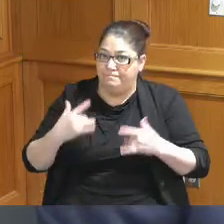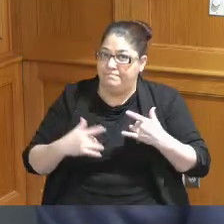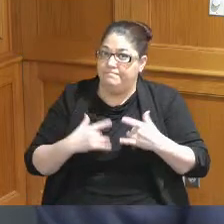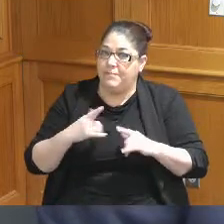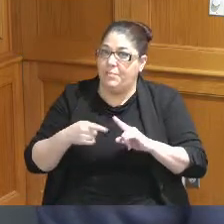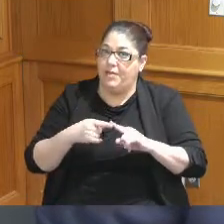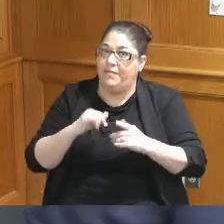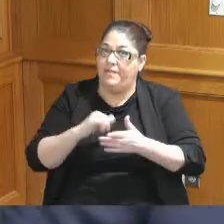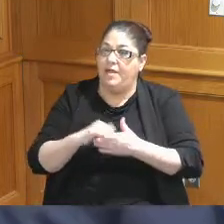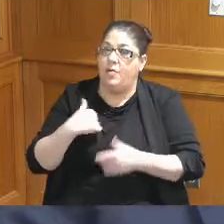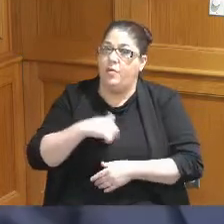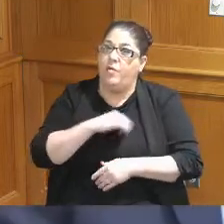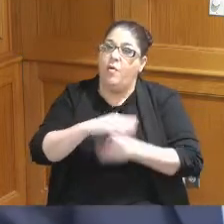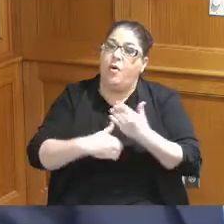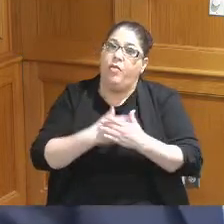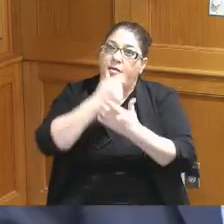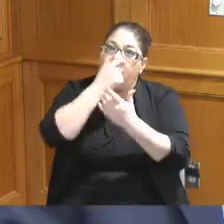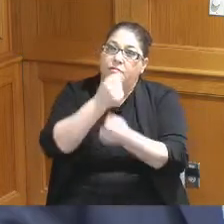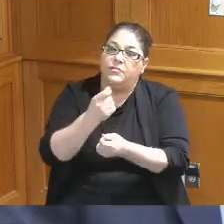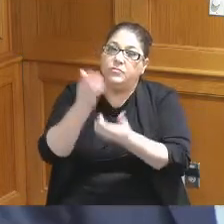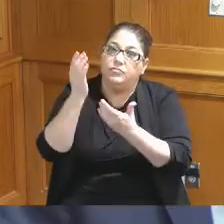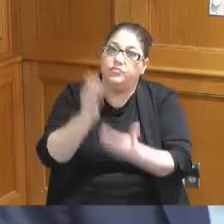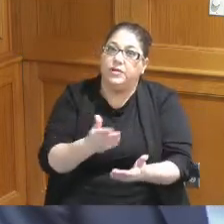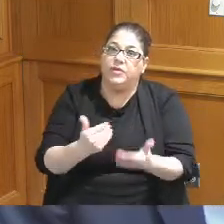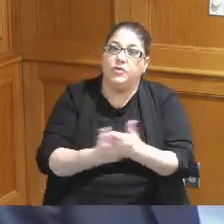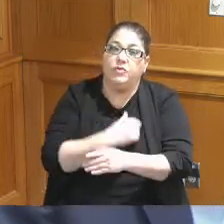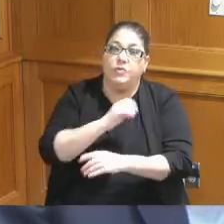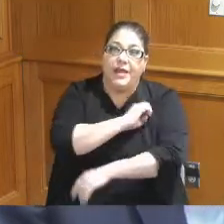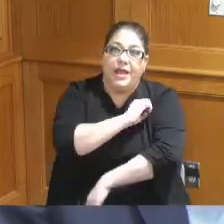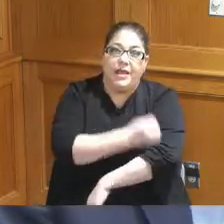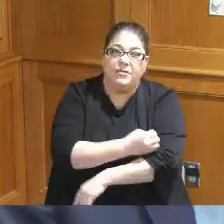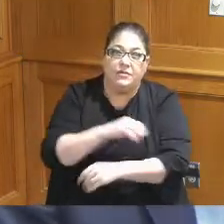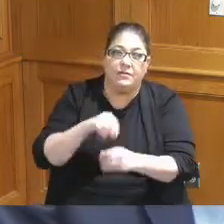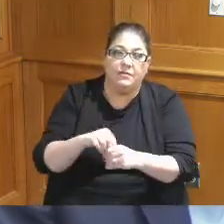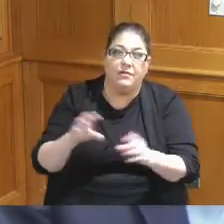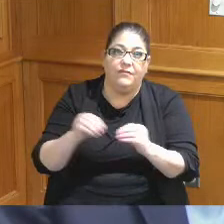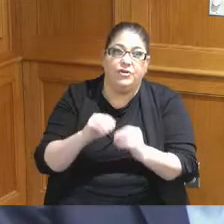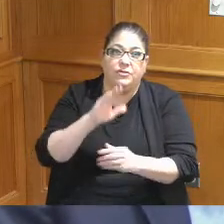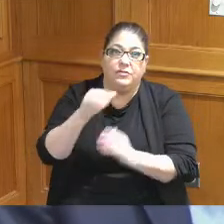think we all are interested in bringing new energy into the convention center pretty difficult to do